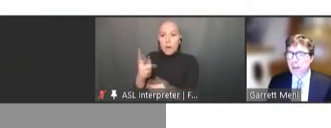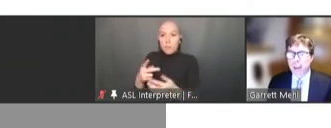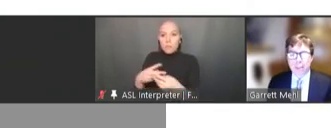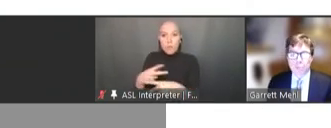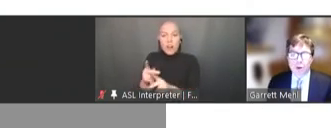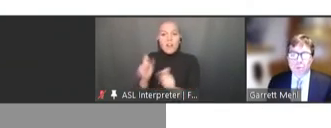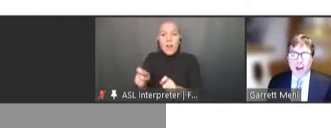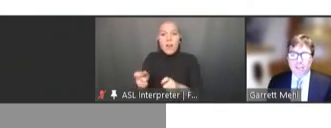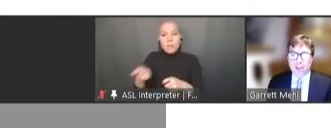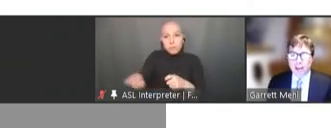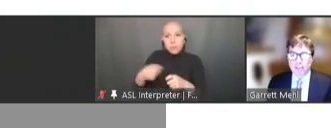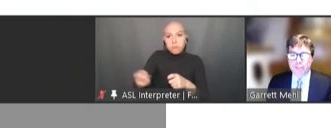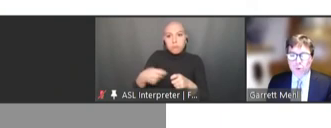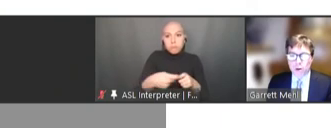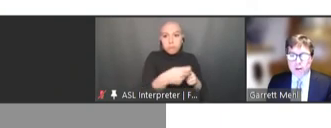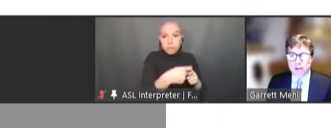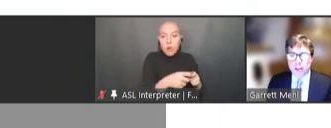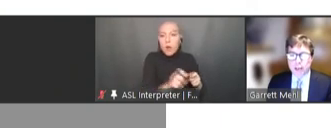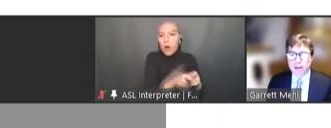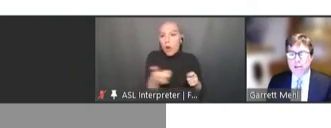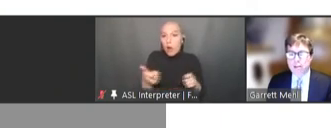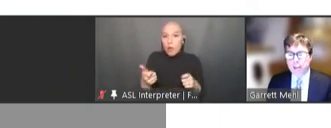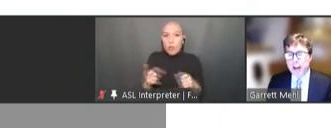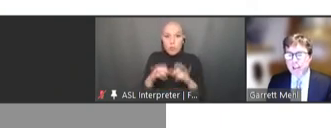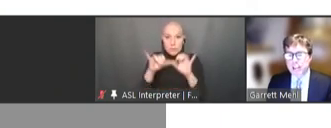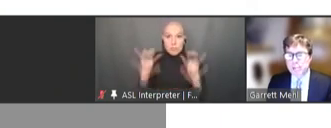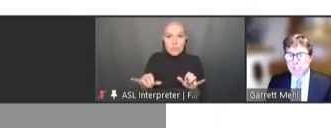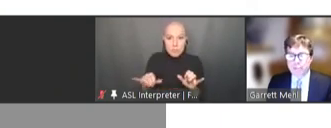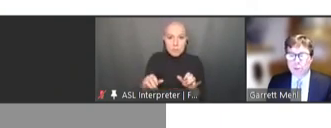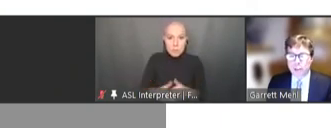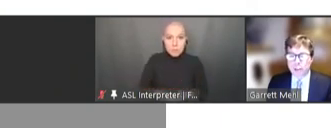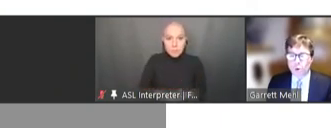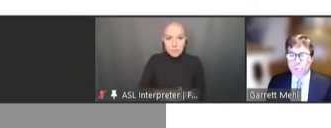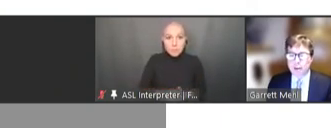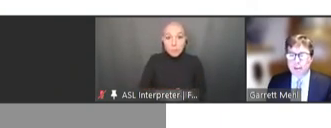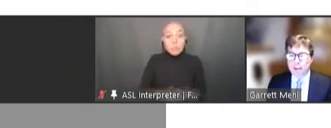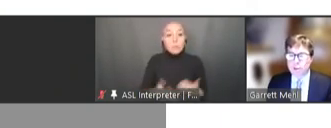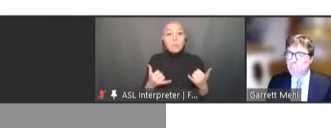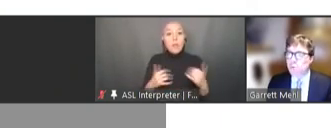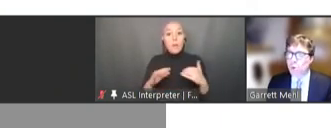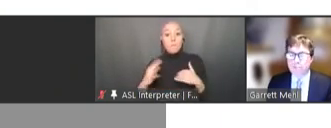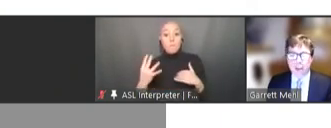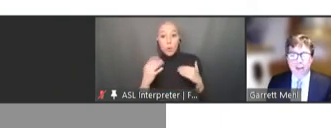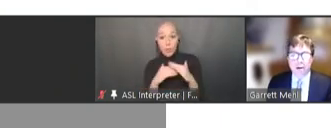And then we arrive at Layer 4. Here the Guidelines have been fully incorporated into a point of care